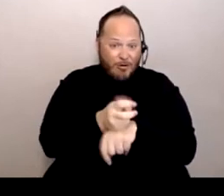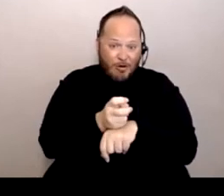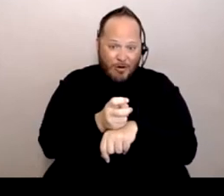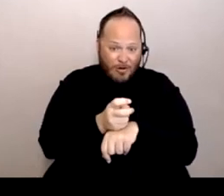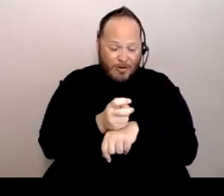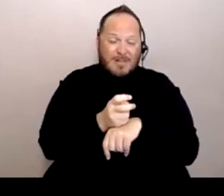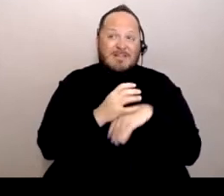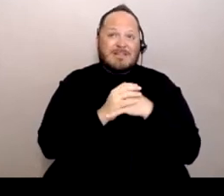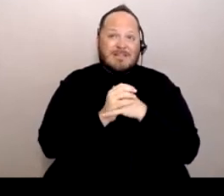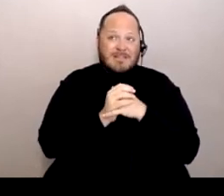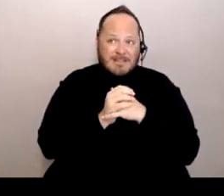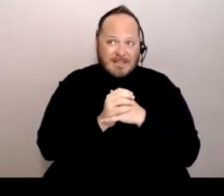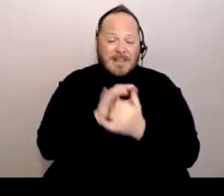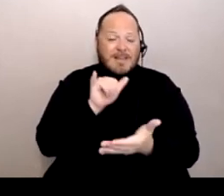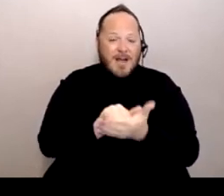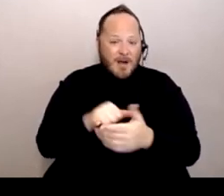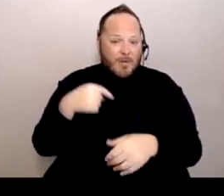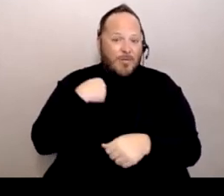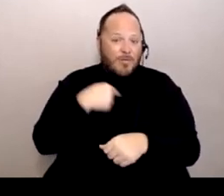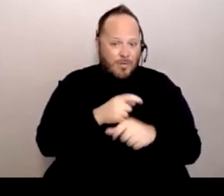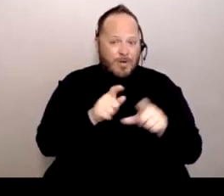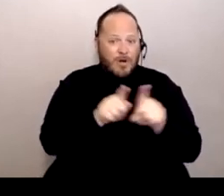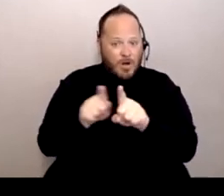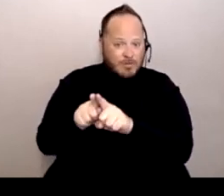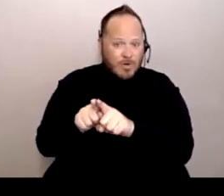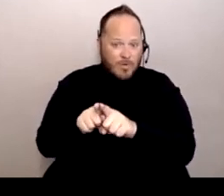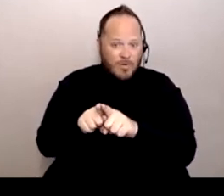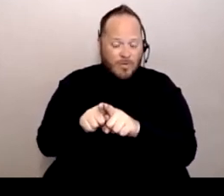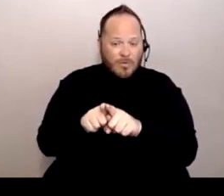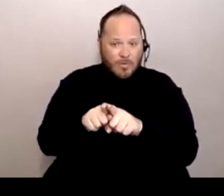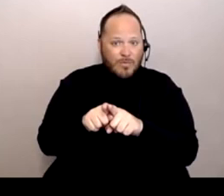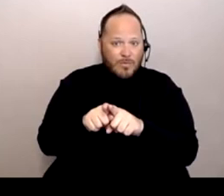that we also are responsible to do the work